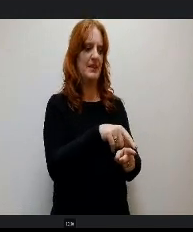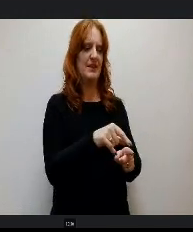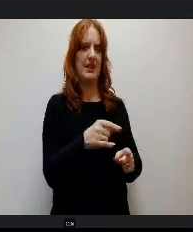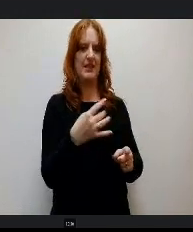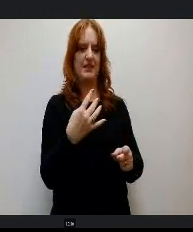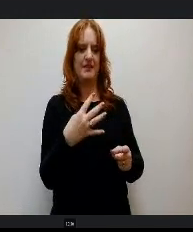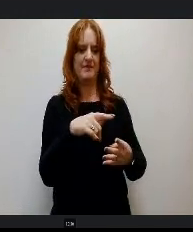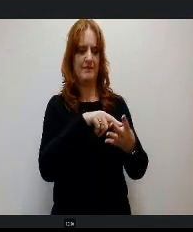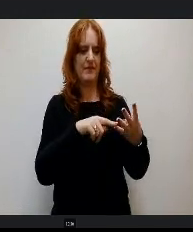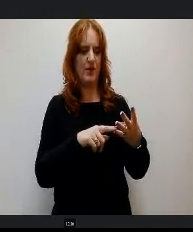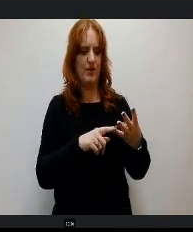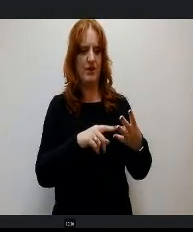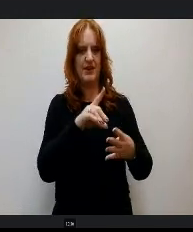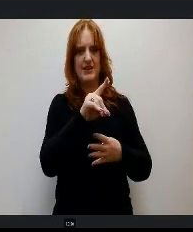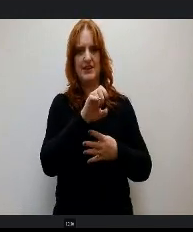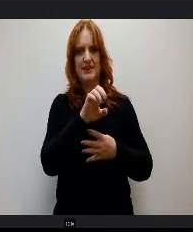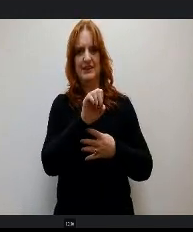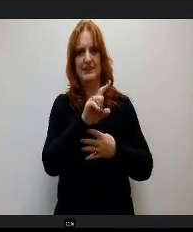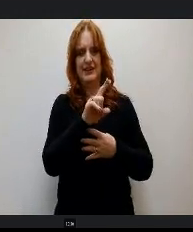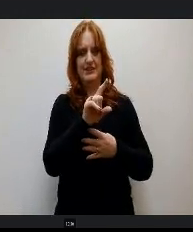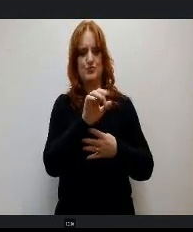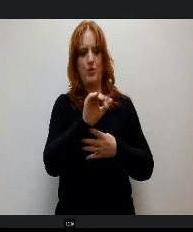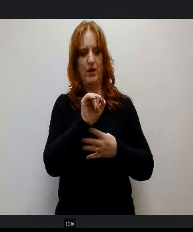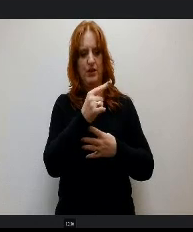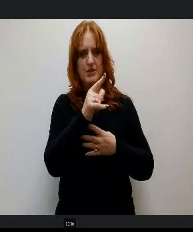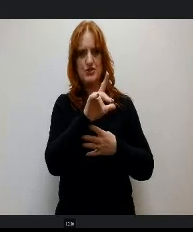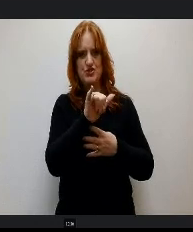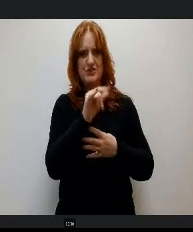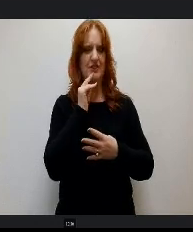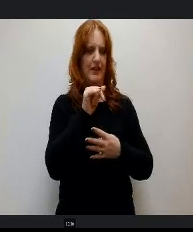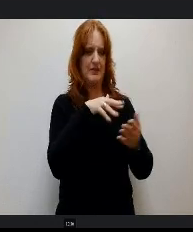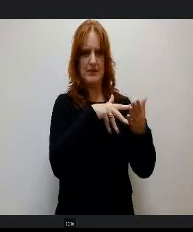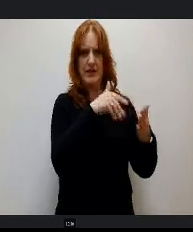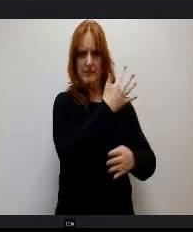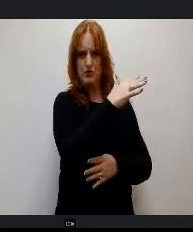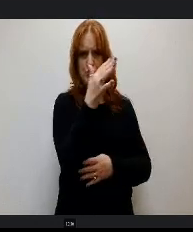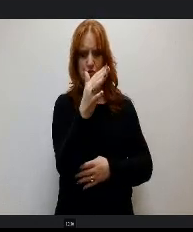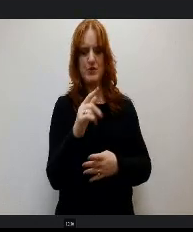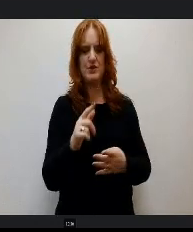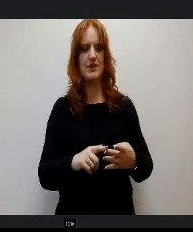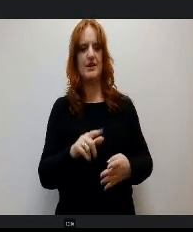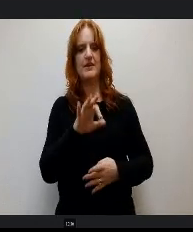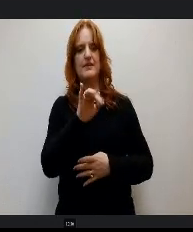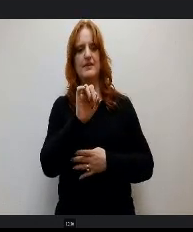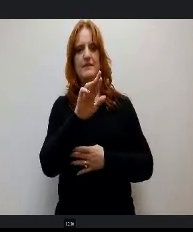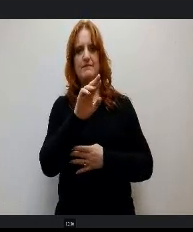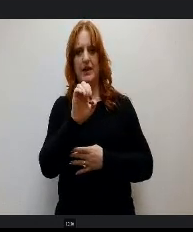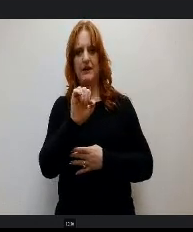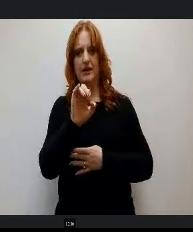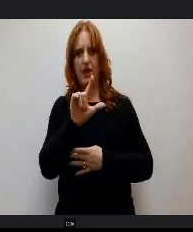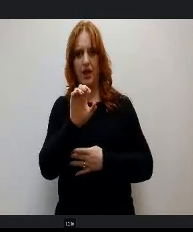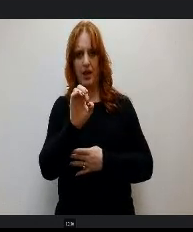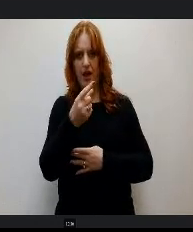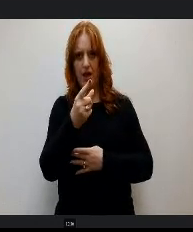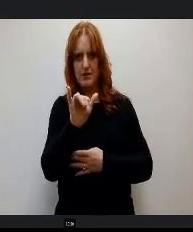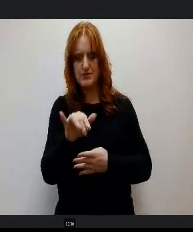s dendrology, the study of trees we've got t fiery ecology and ornithology, the study of